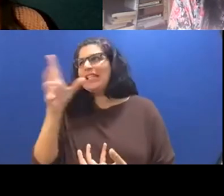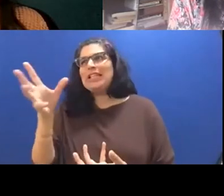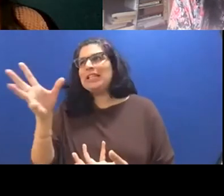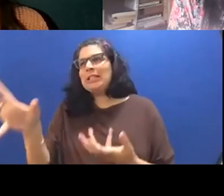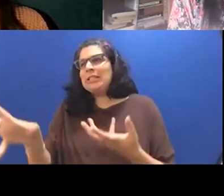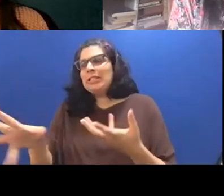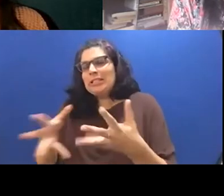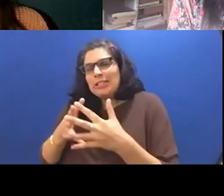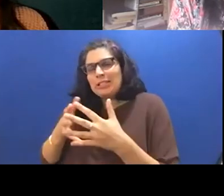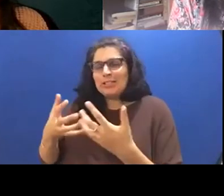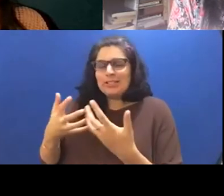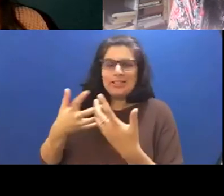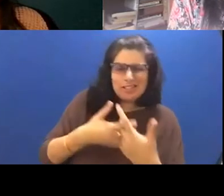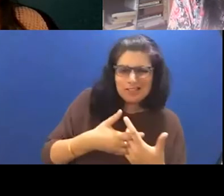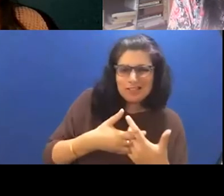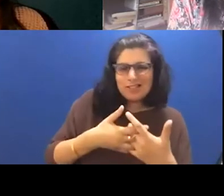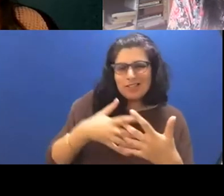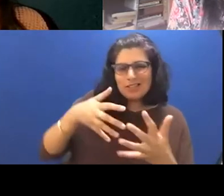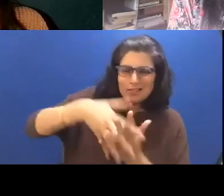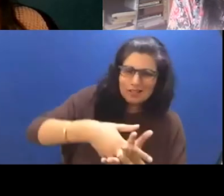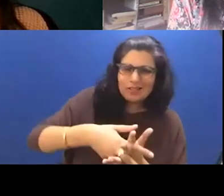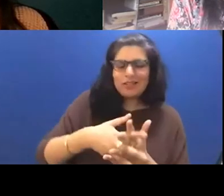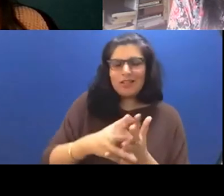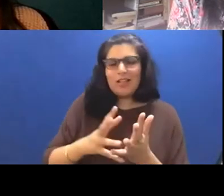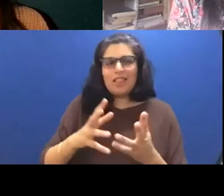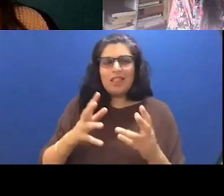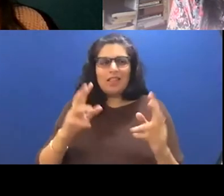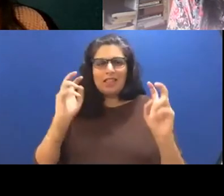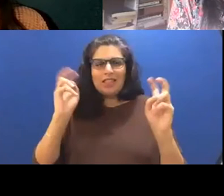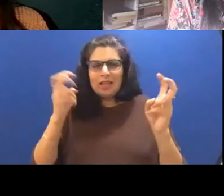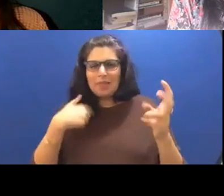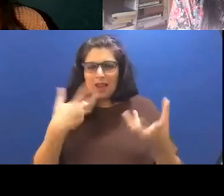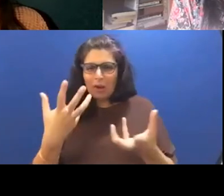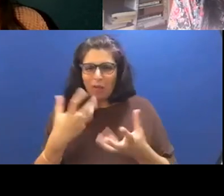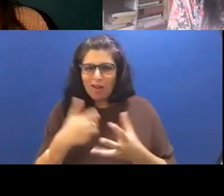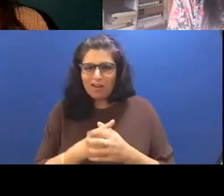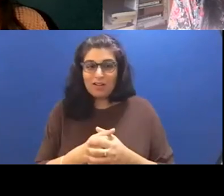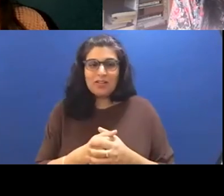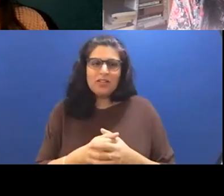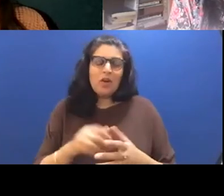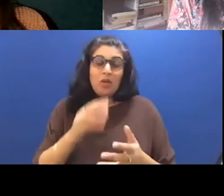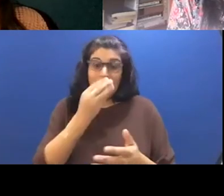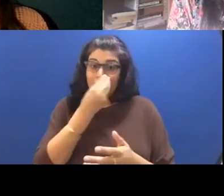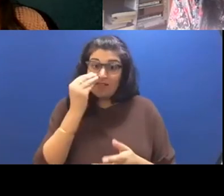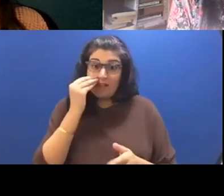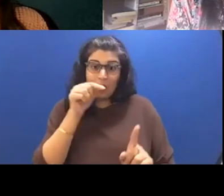thematic resonance that I wanted. Um, so with the flowers, you know, I think that flowers